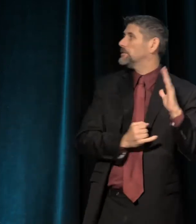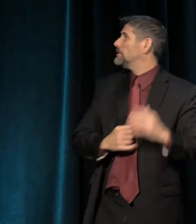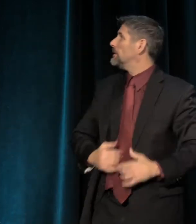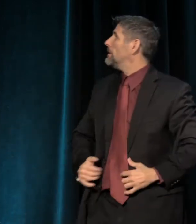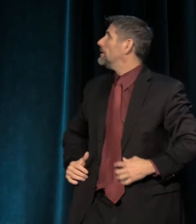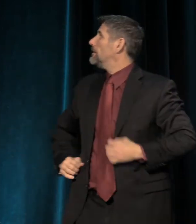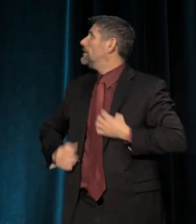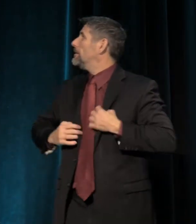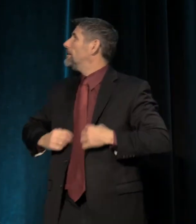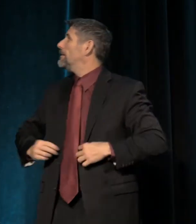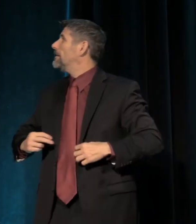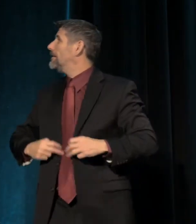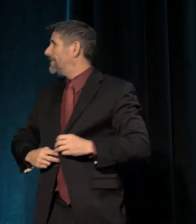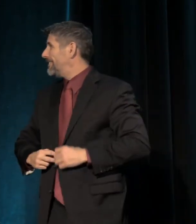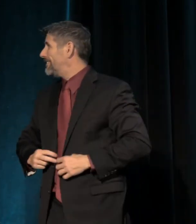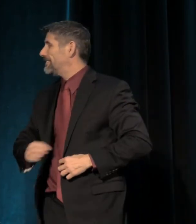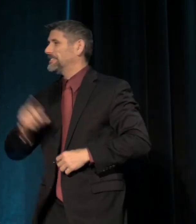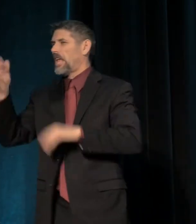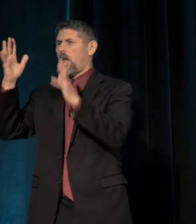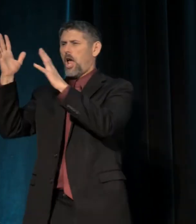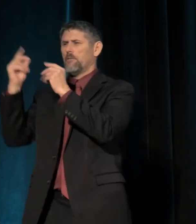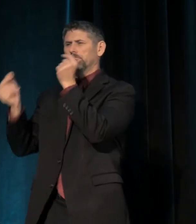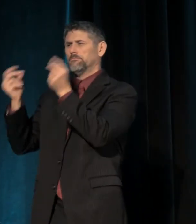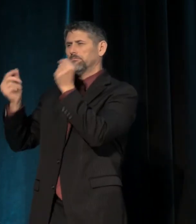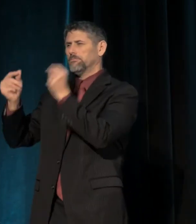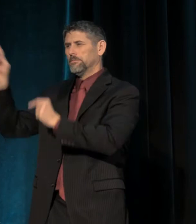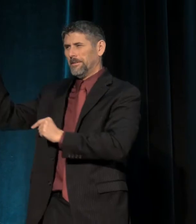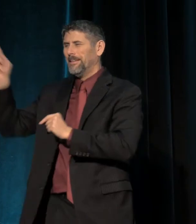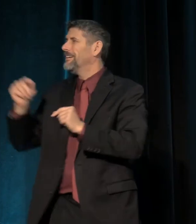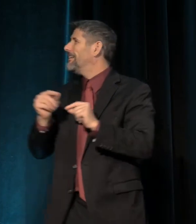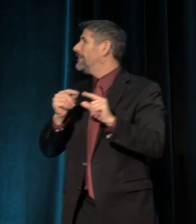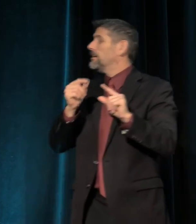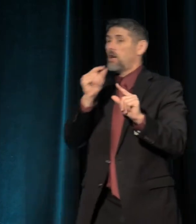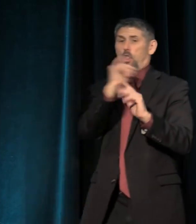In recent years, the arts world has been pushed